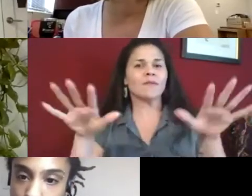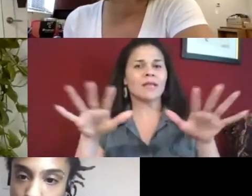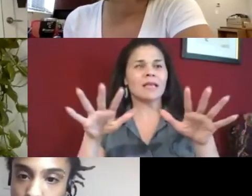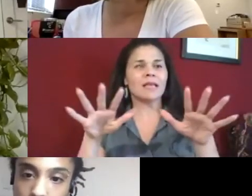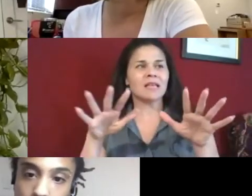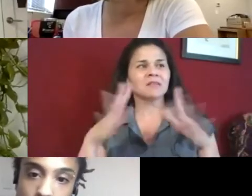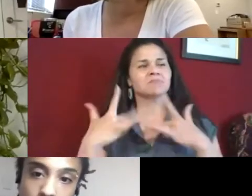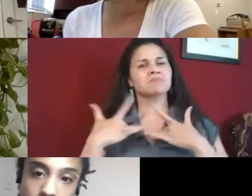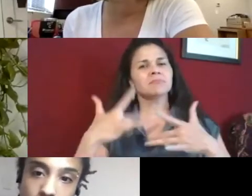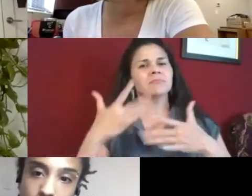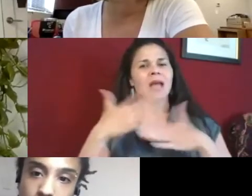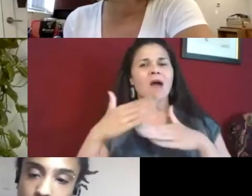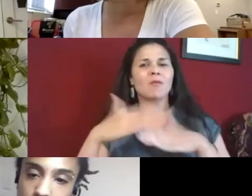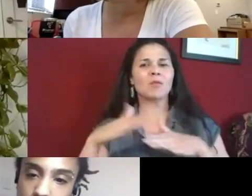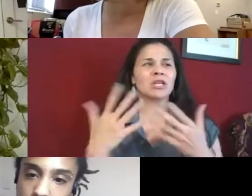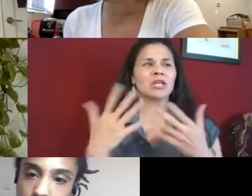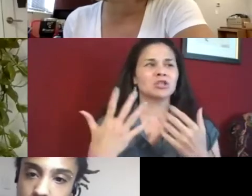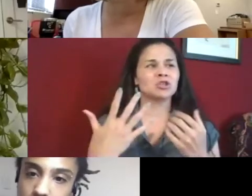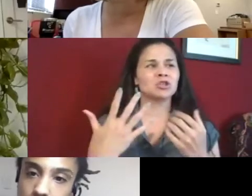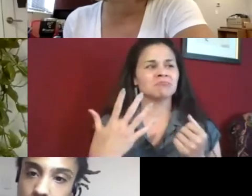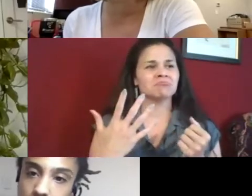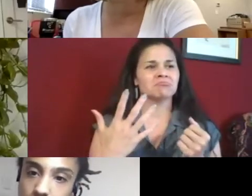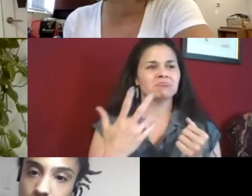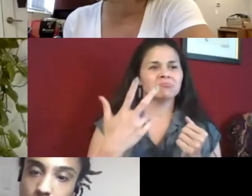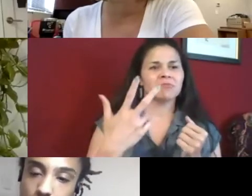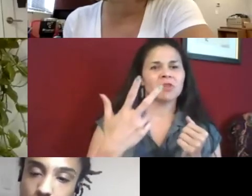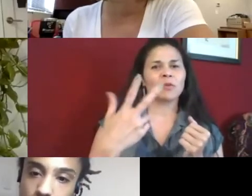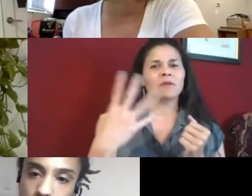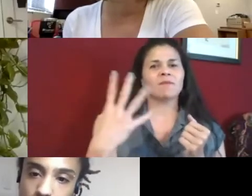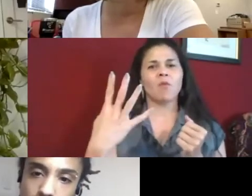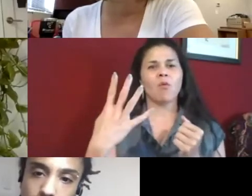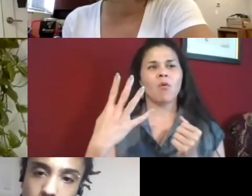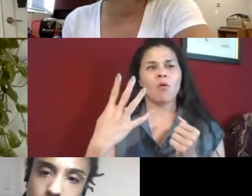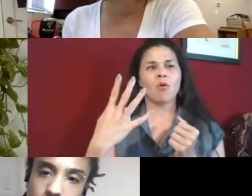New York, and ever since COVID, I'd say I